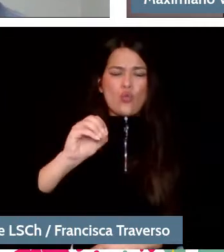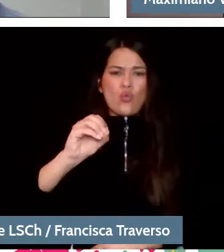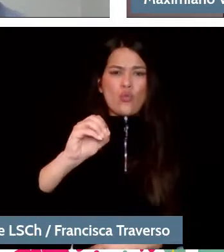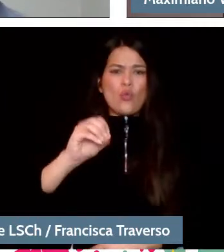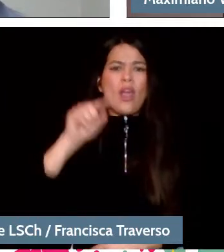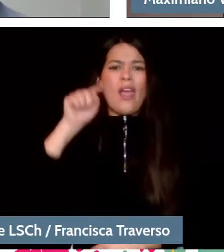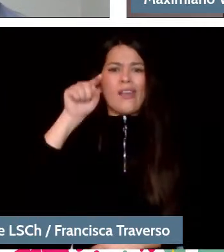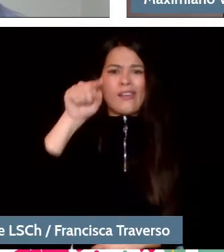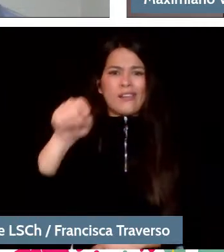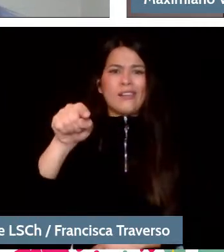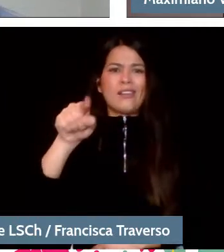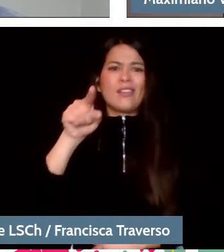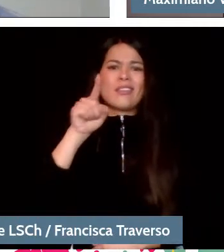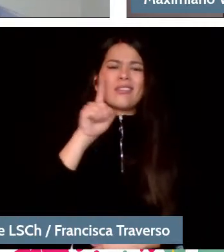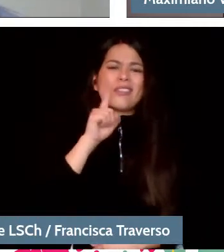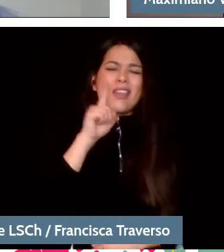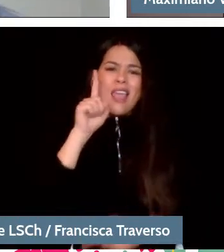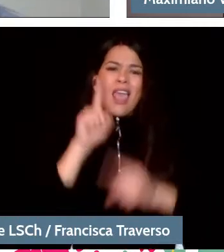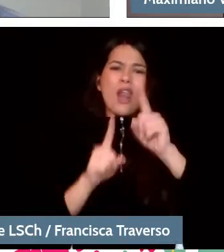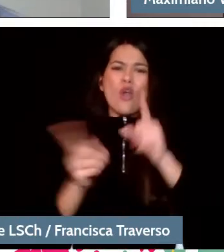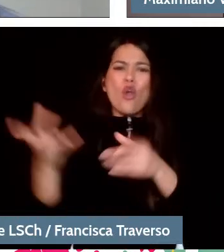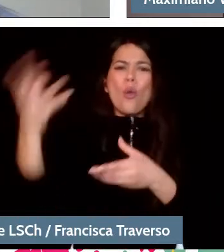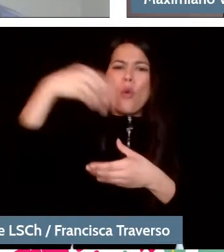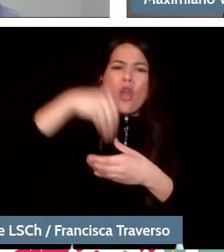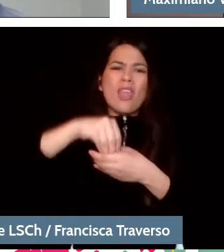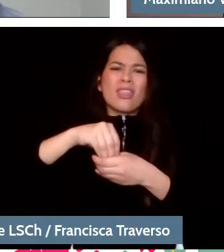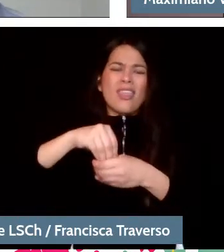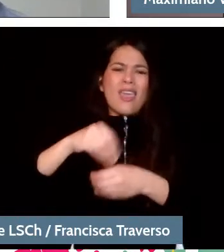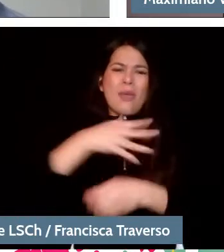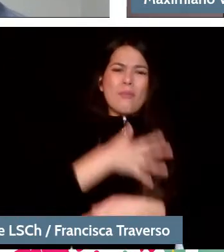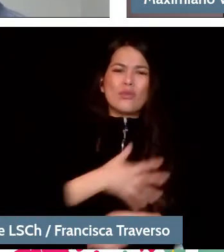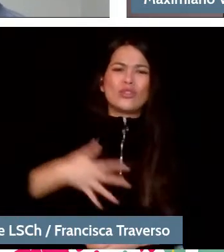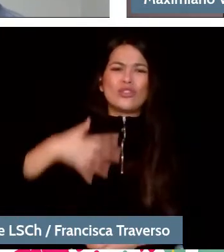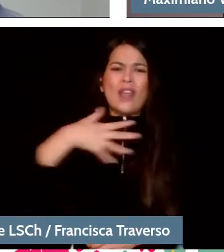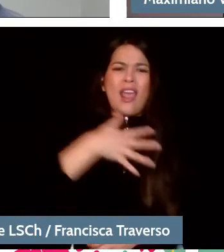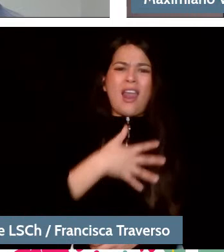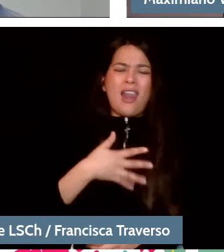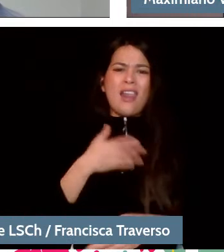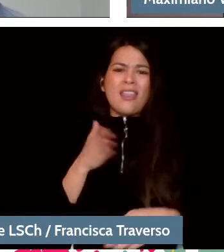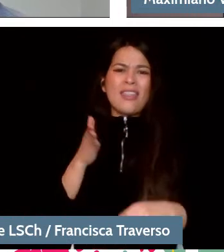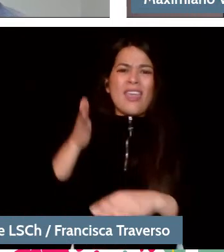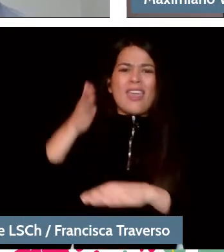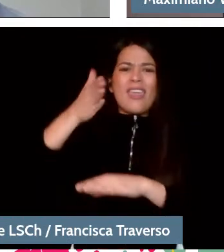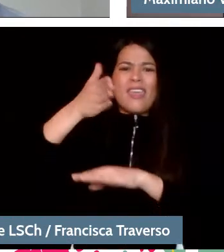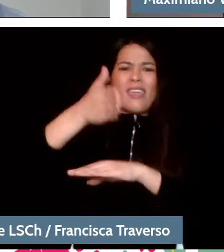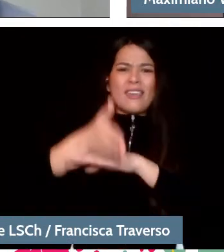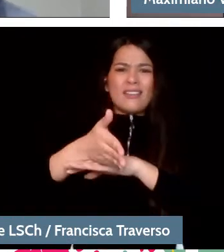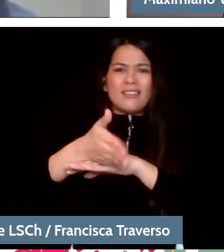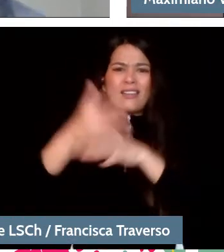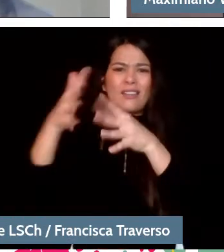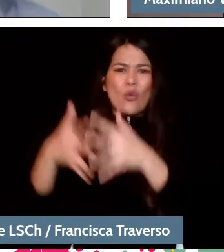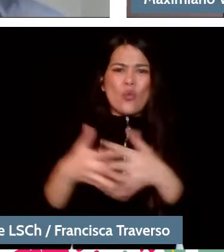but also about the trip and about the relevance, more than going to the continental United States. So there are a lot of other values there